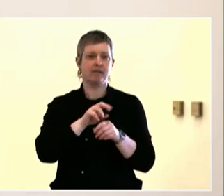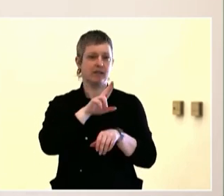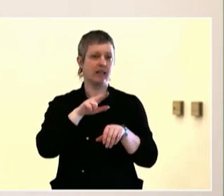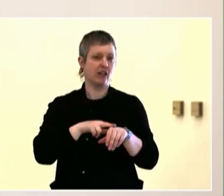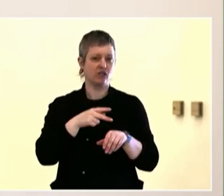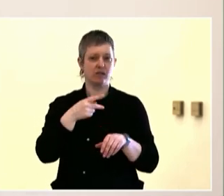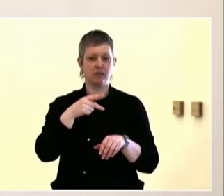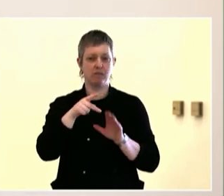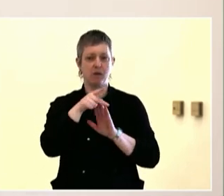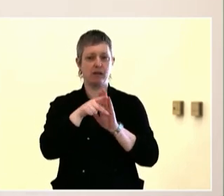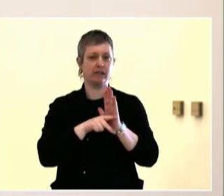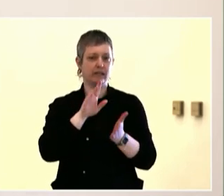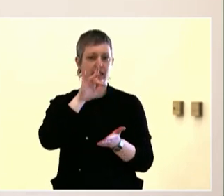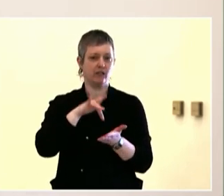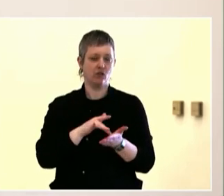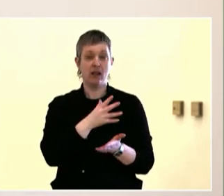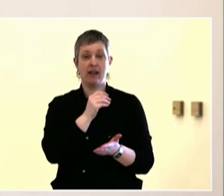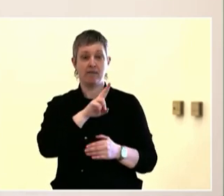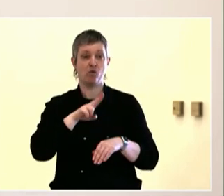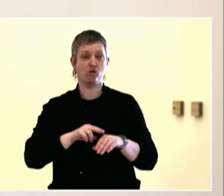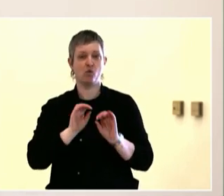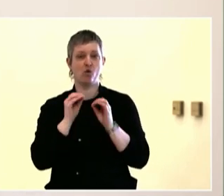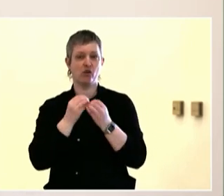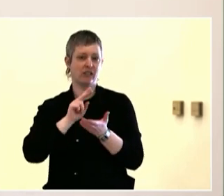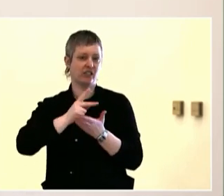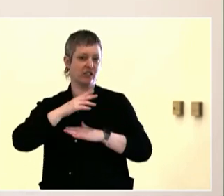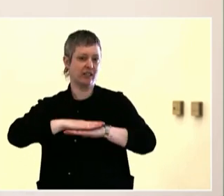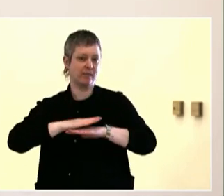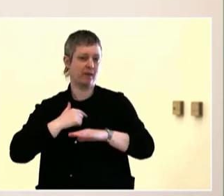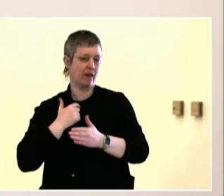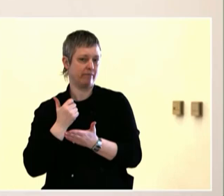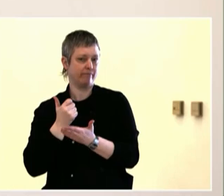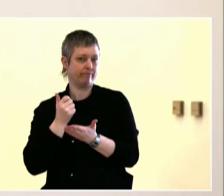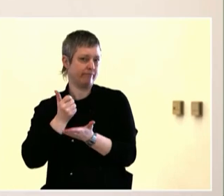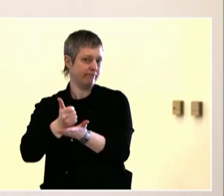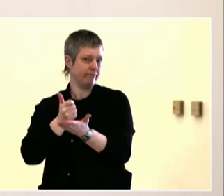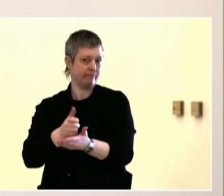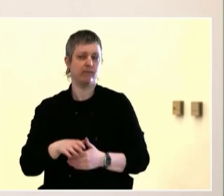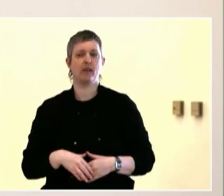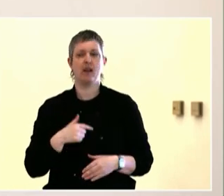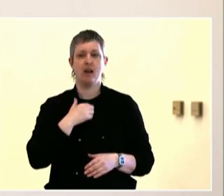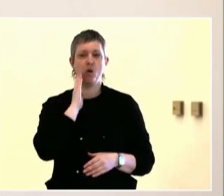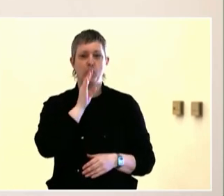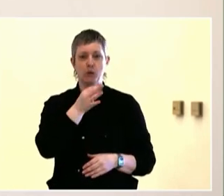Damon and Alisha Howard, who was our host, and I were chatting